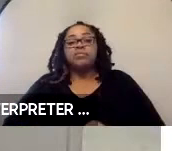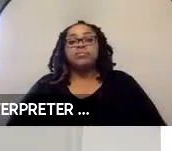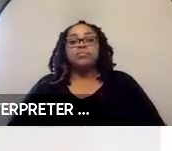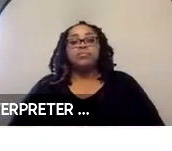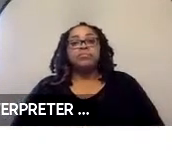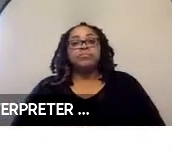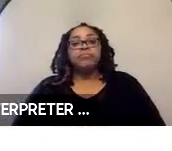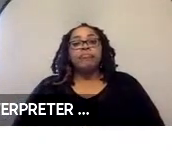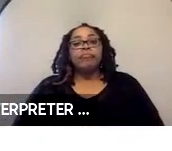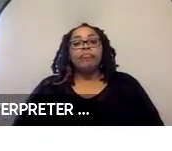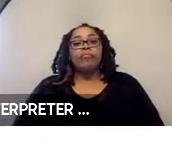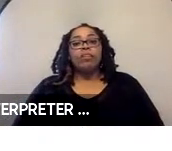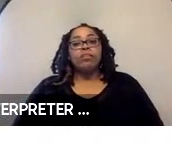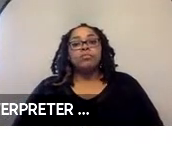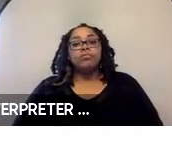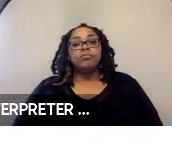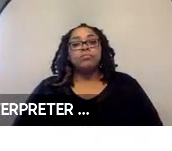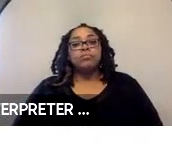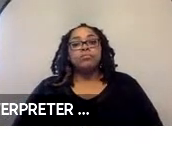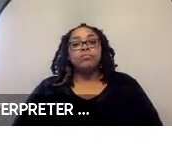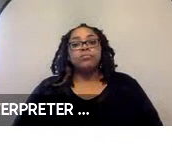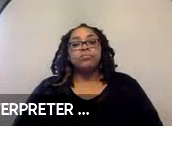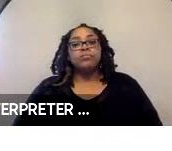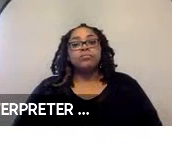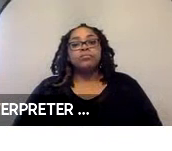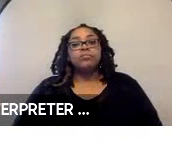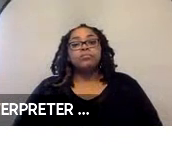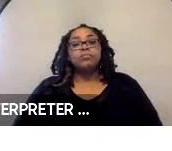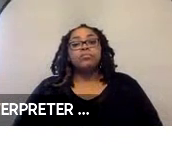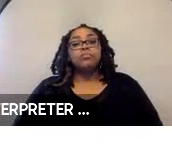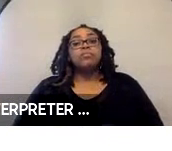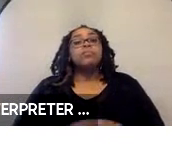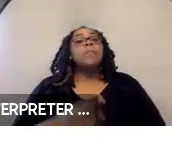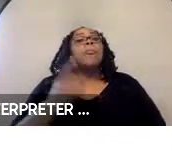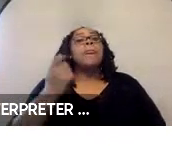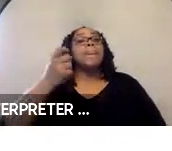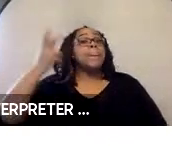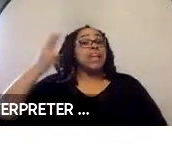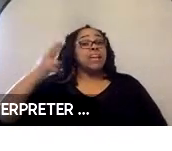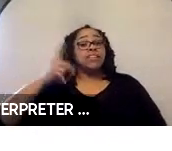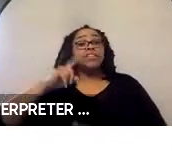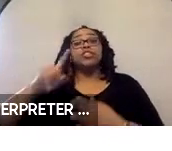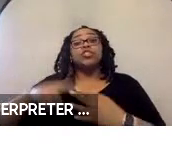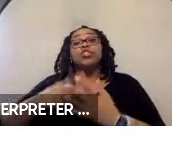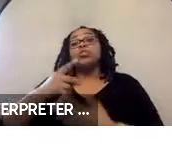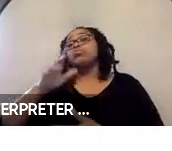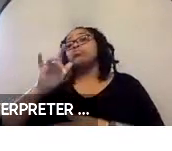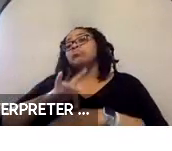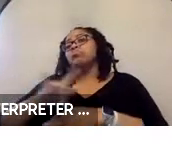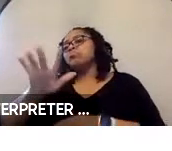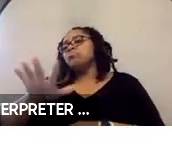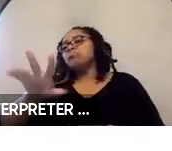So, just a little history on the company again, started in the early 2000s. You can see in